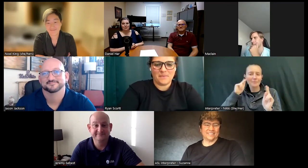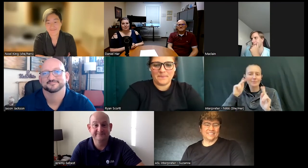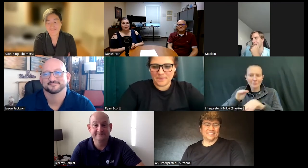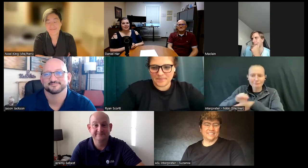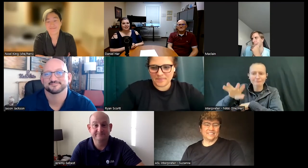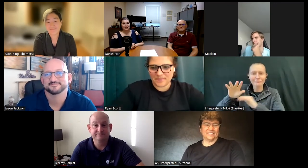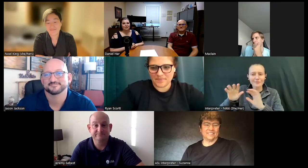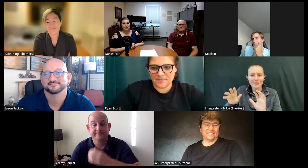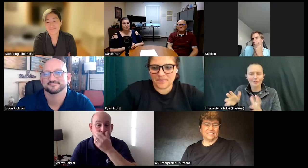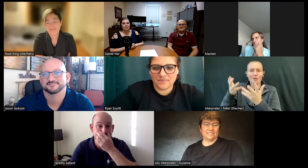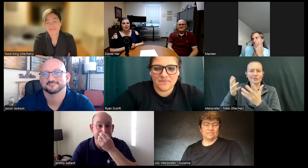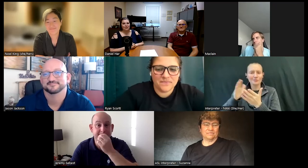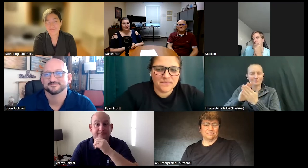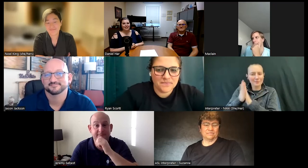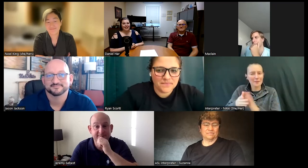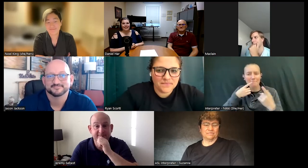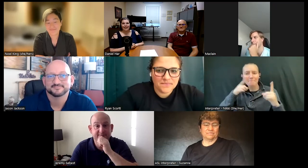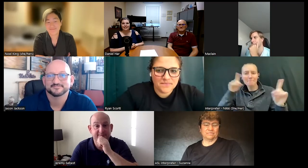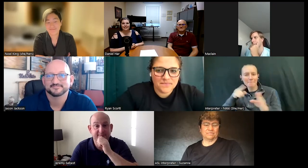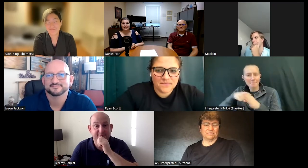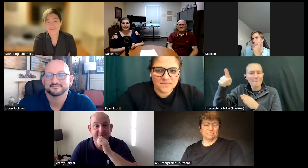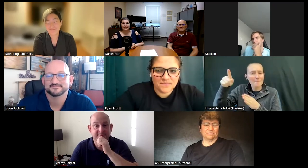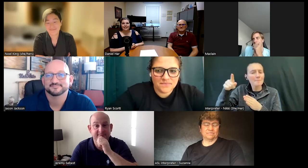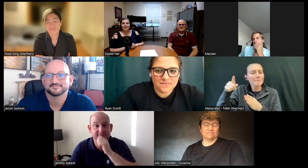um to become the successful people that you are today and that's